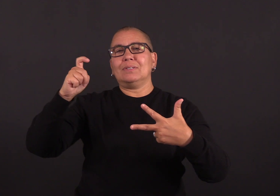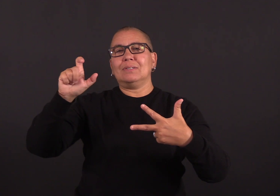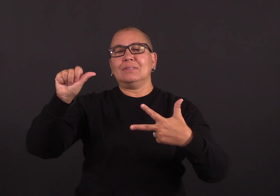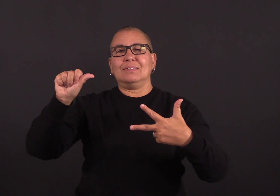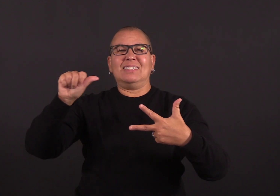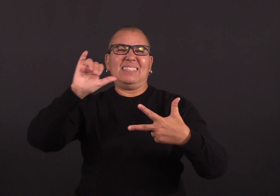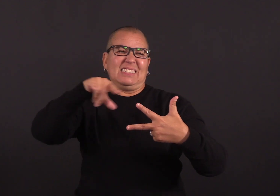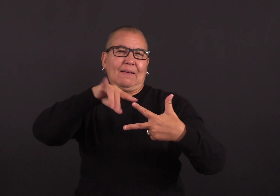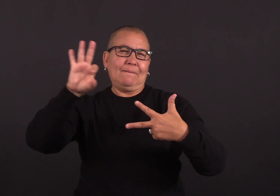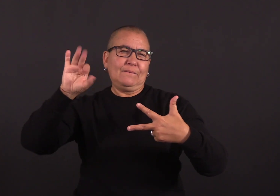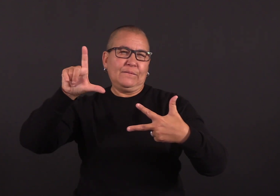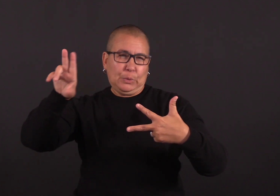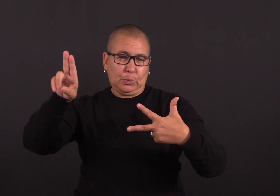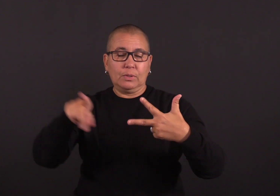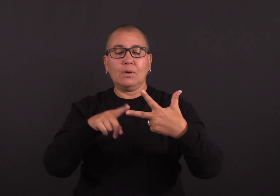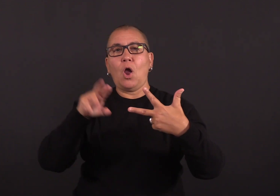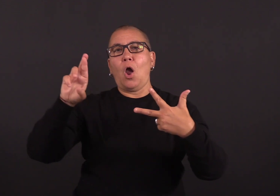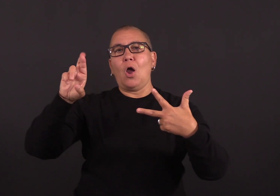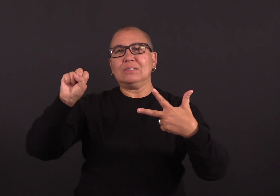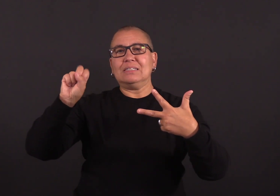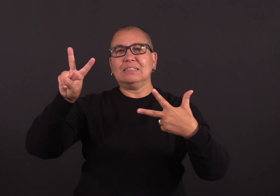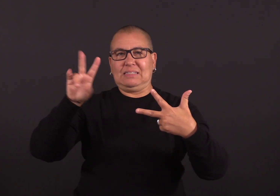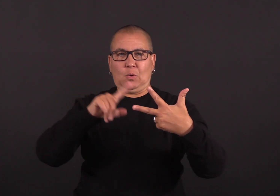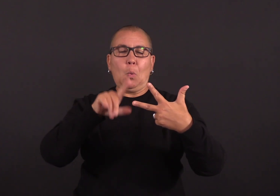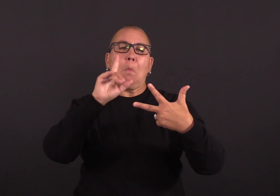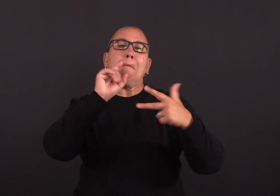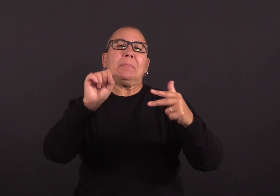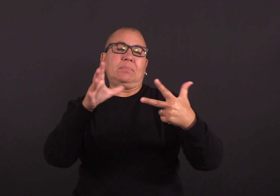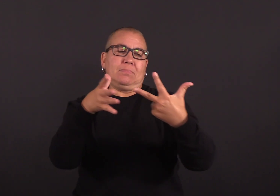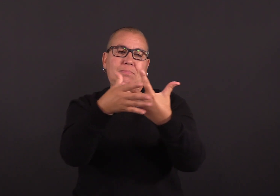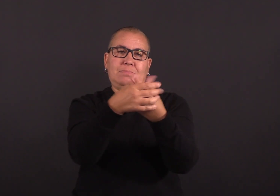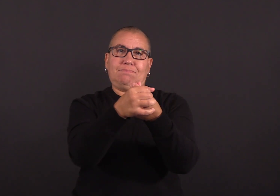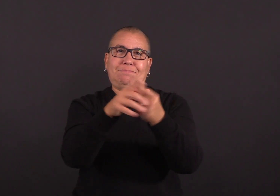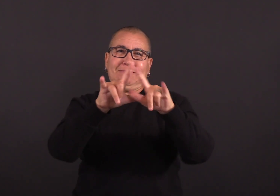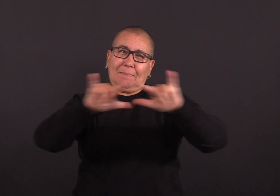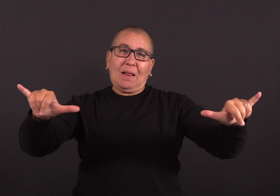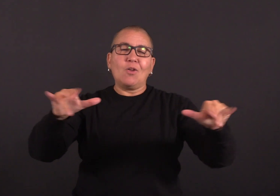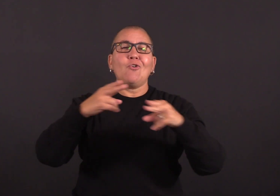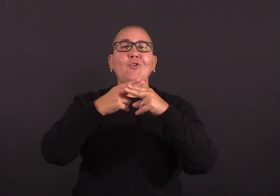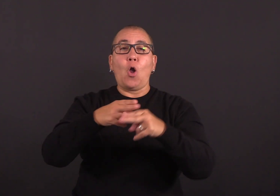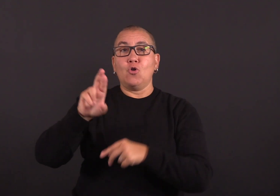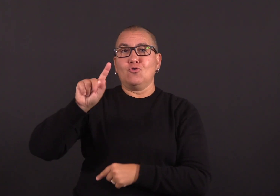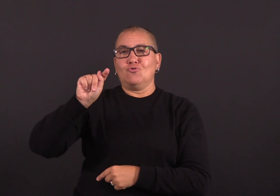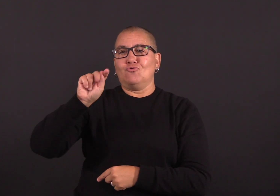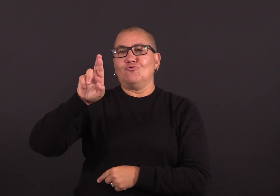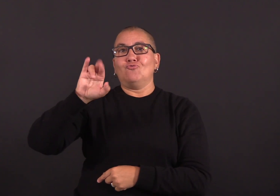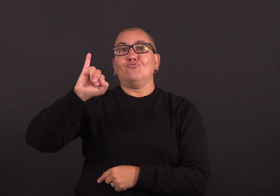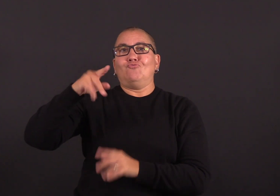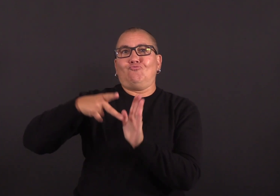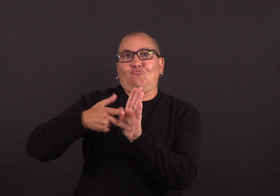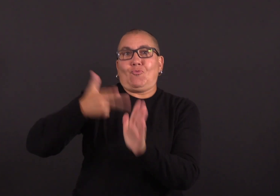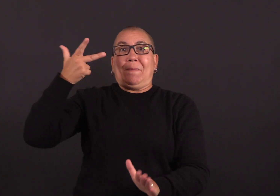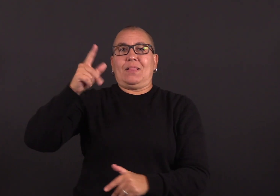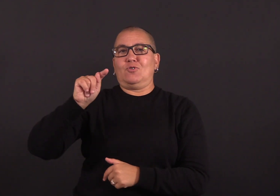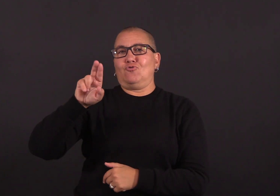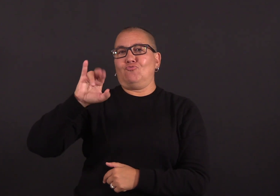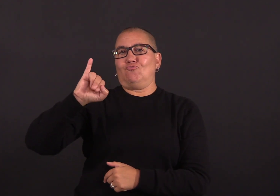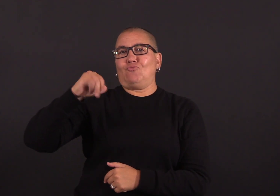This year, there should be better protection from a new COVID-19 booster and new preventive tools